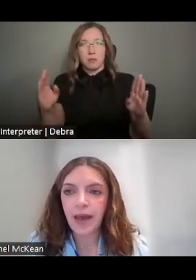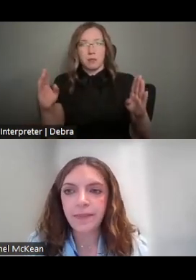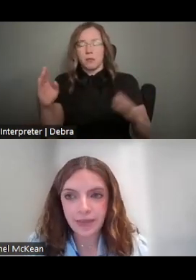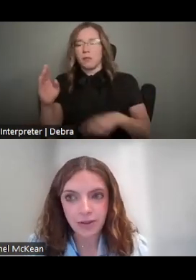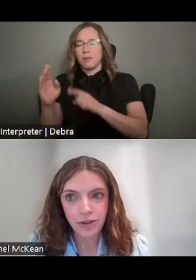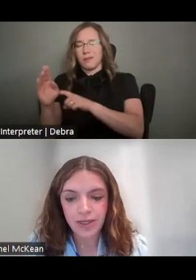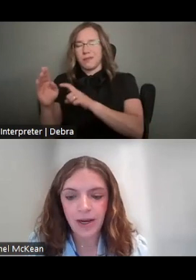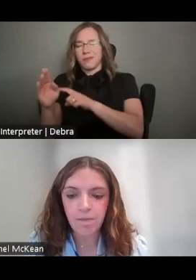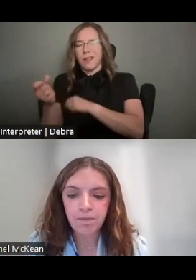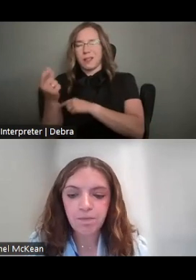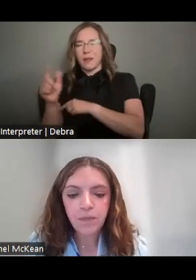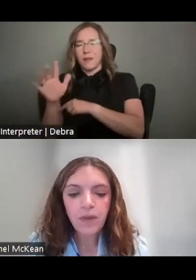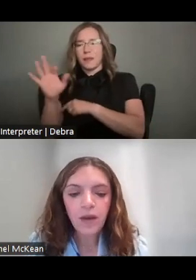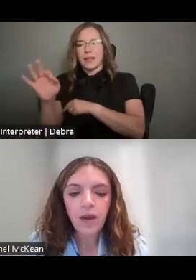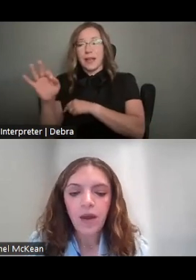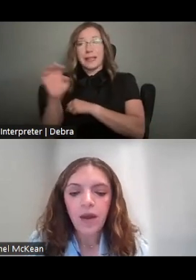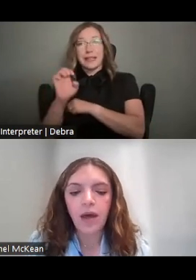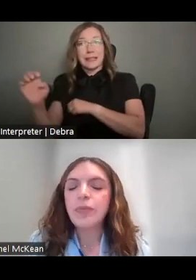PM EASTERN TIME.